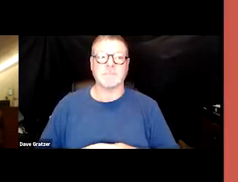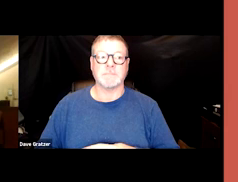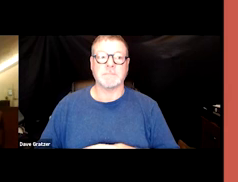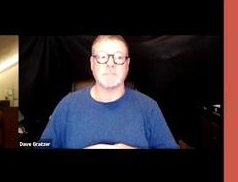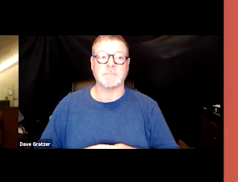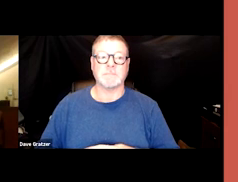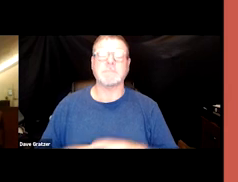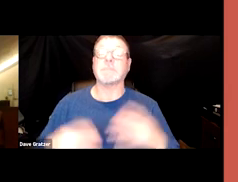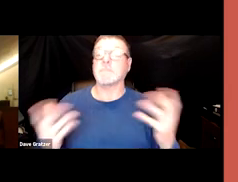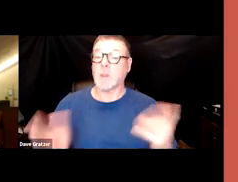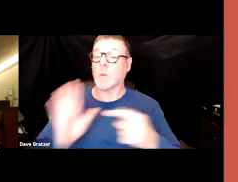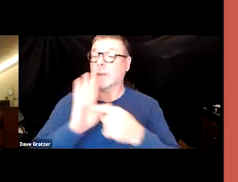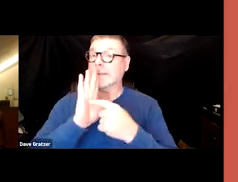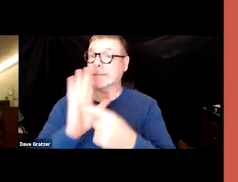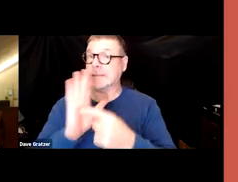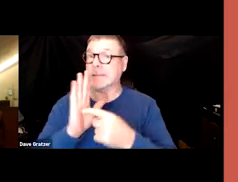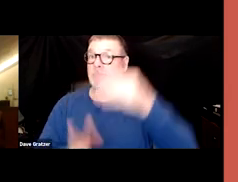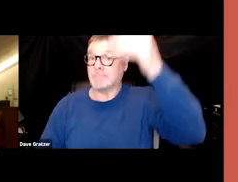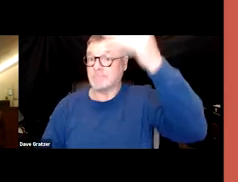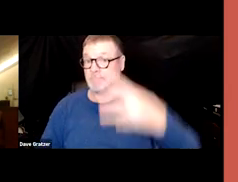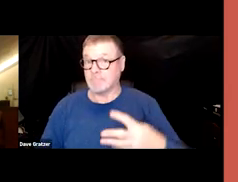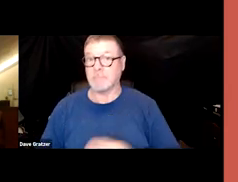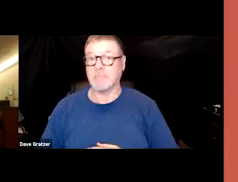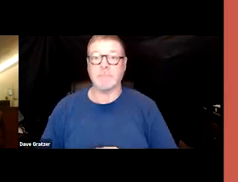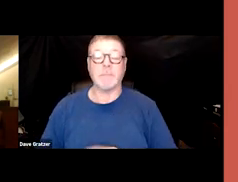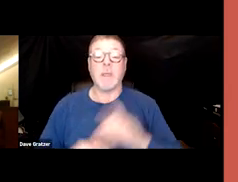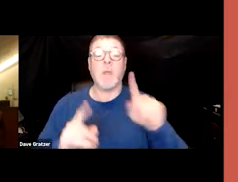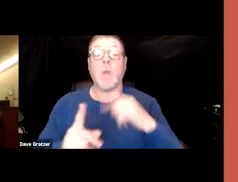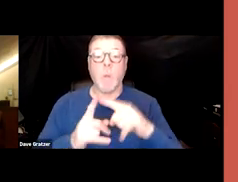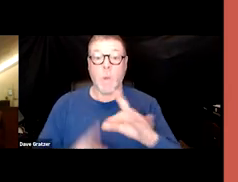So what are the symptoms? Usually, once you're exposed and remember,